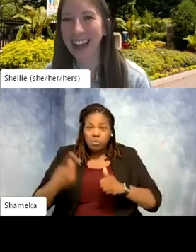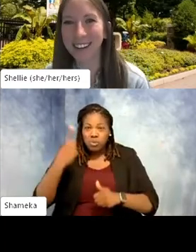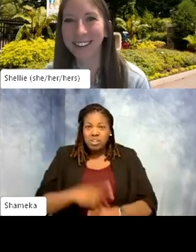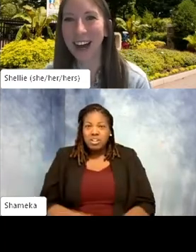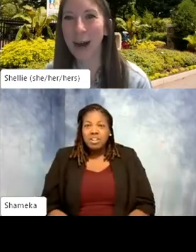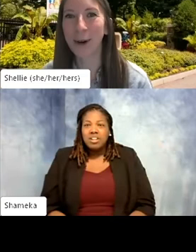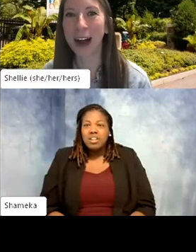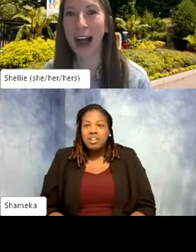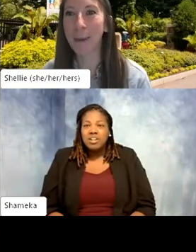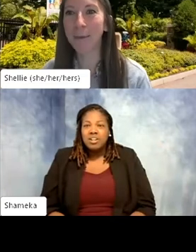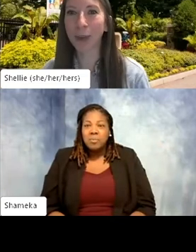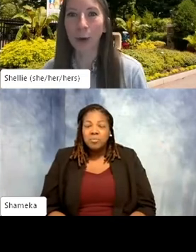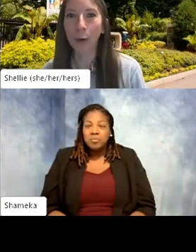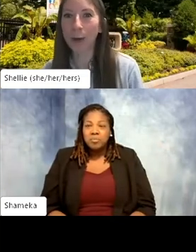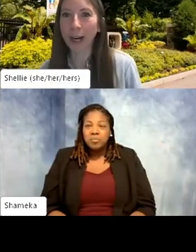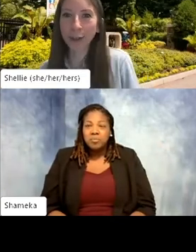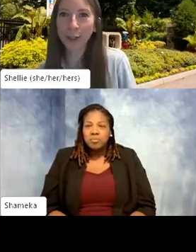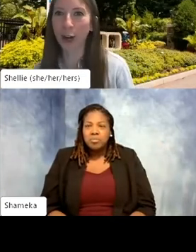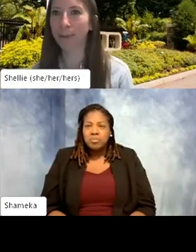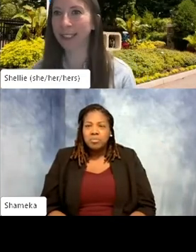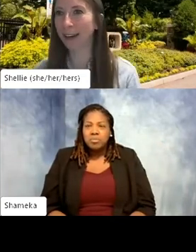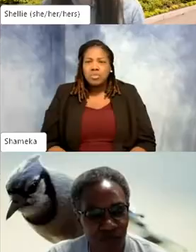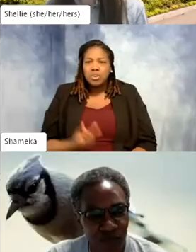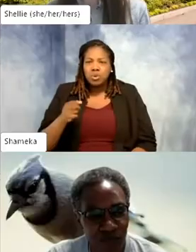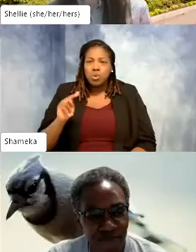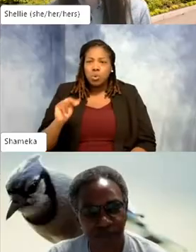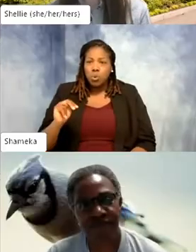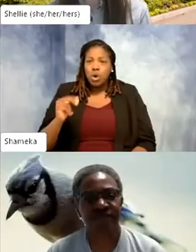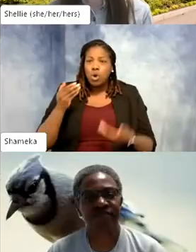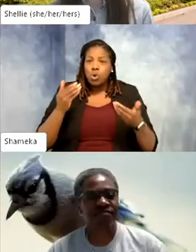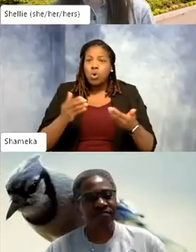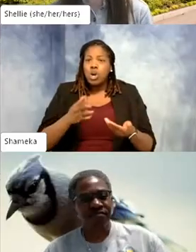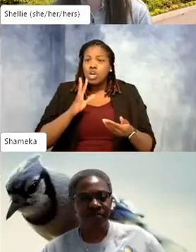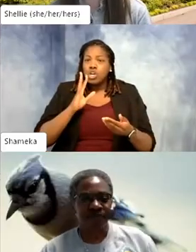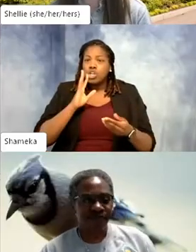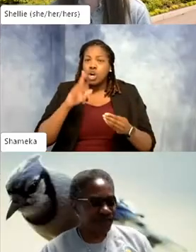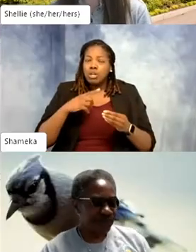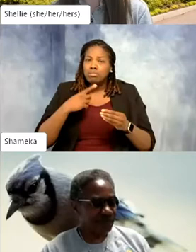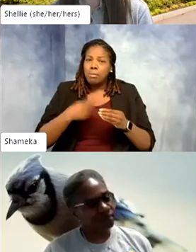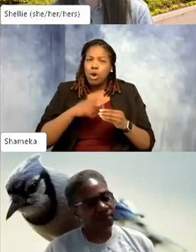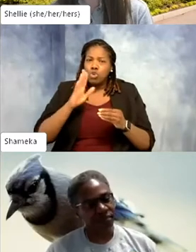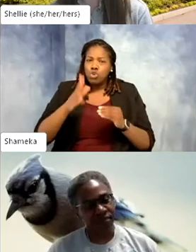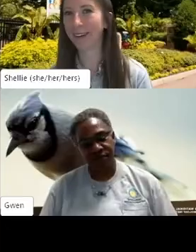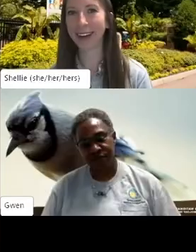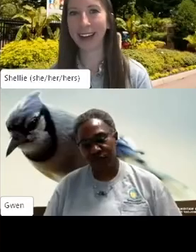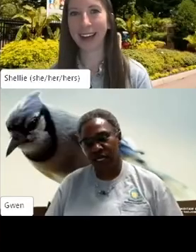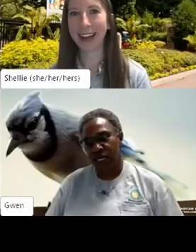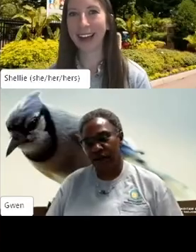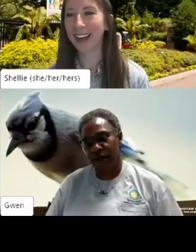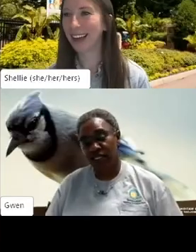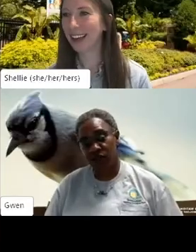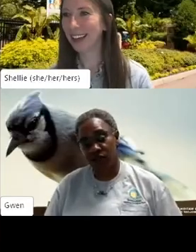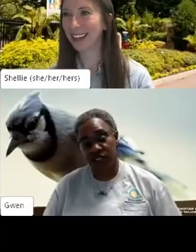Shellie: Hello! Gwen, why don't you start by telling us what your title is here at the Zoo.